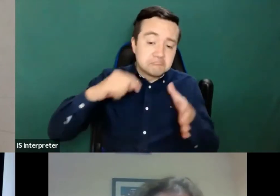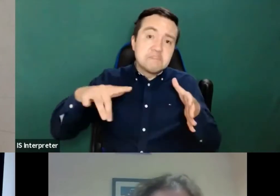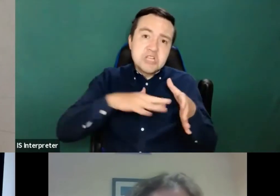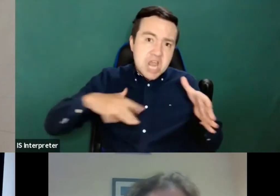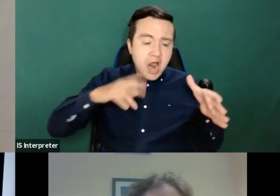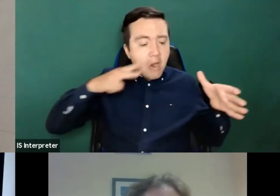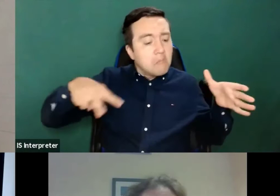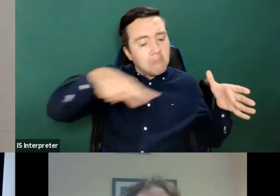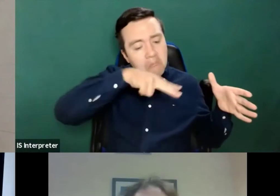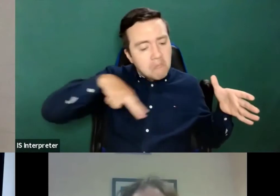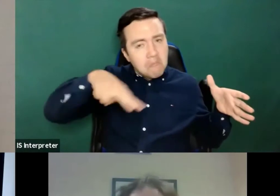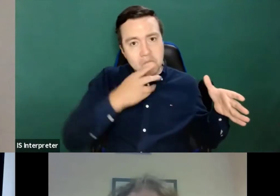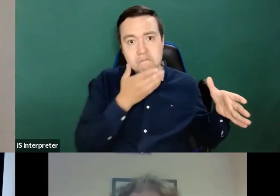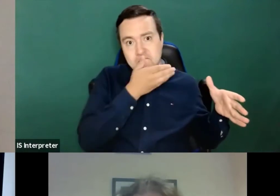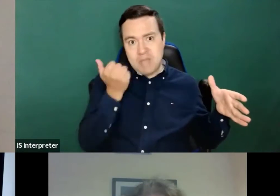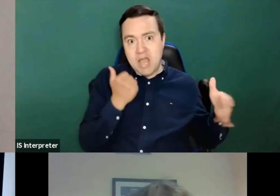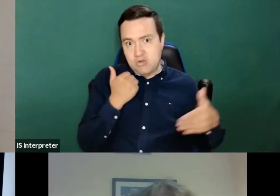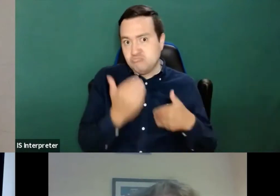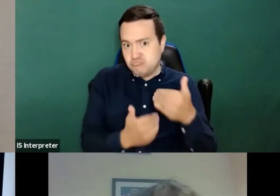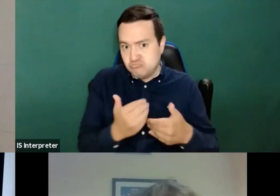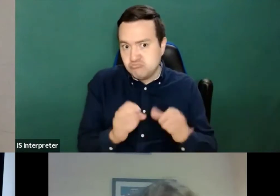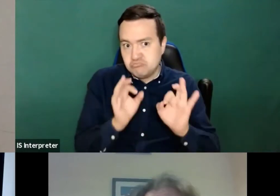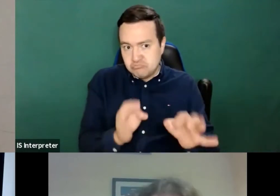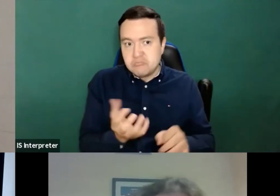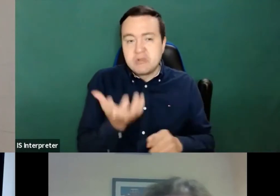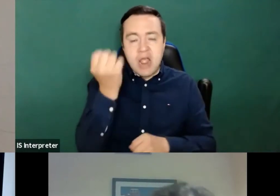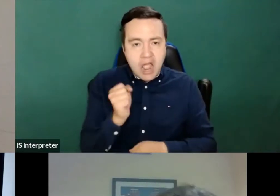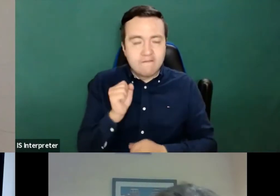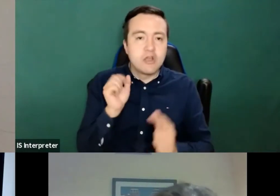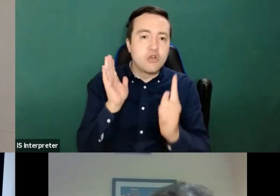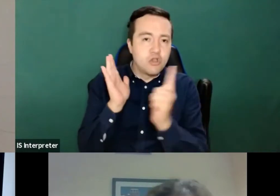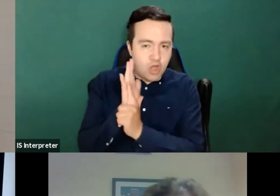Well, after all, when there is a compulsory law on board it is for the better.